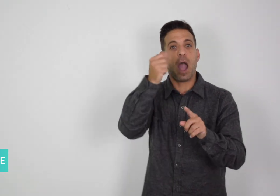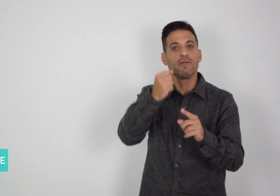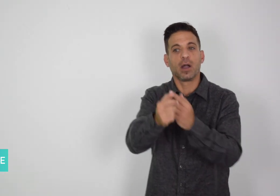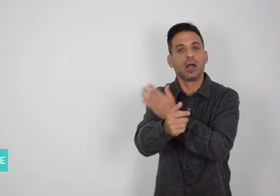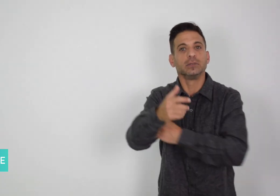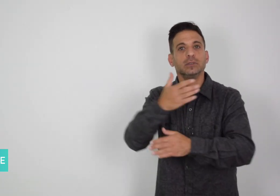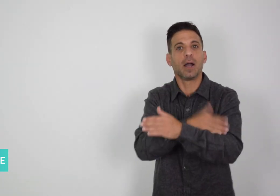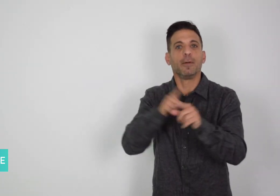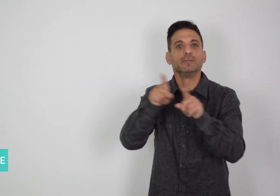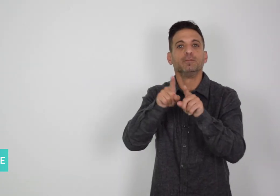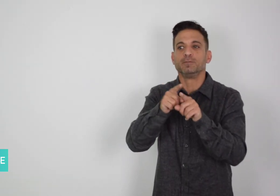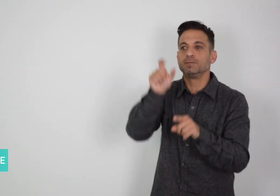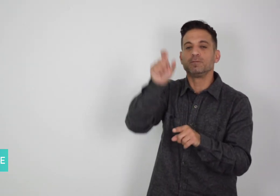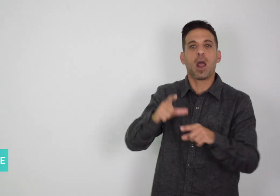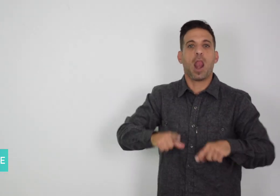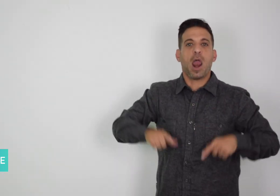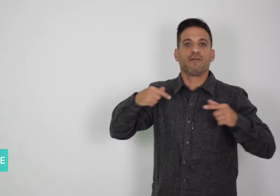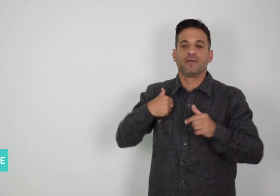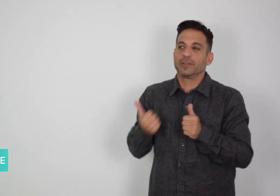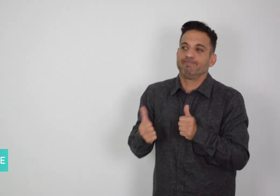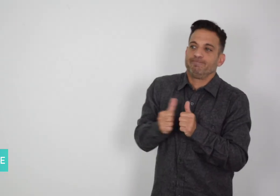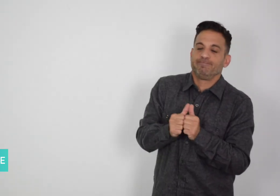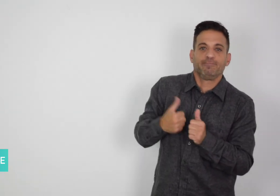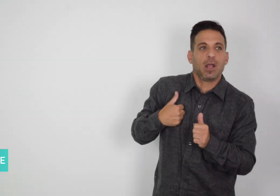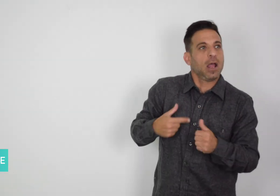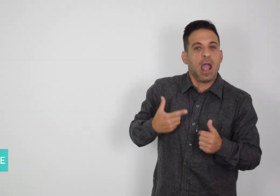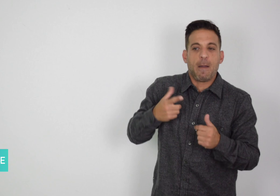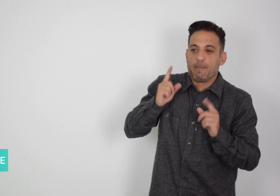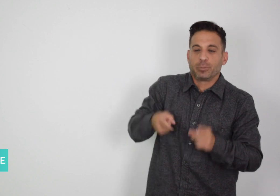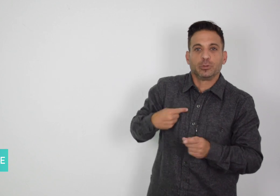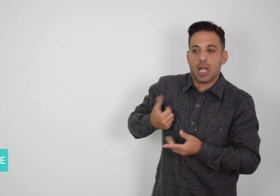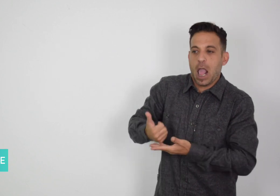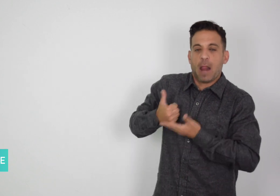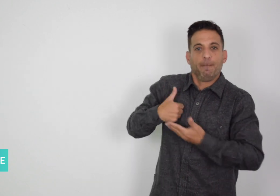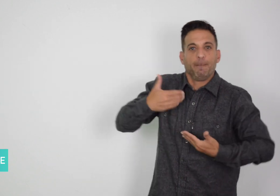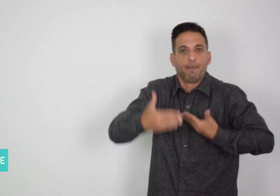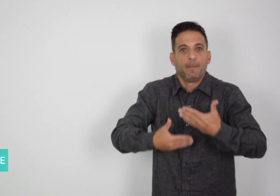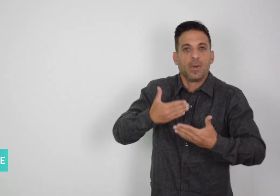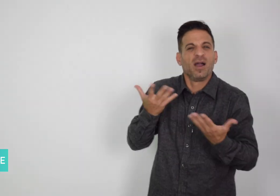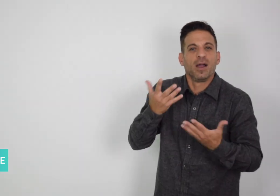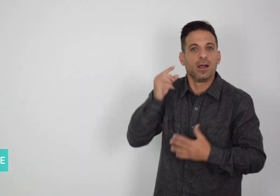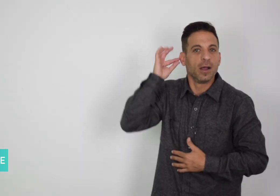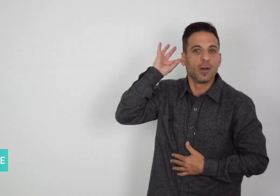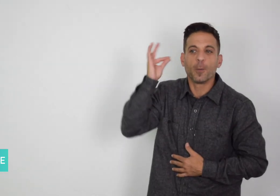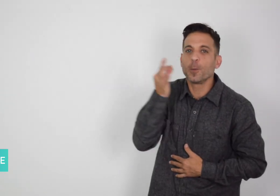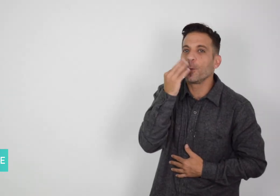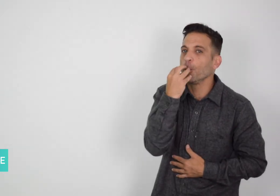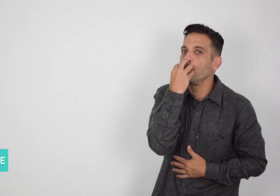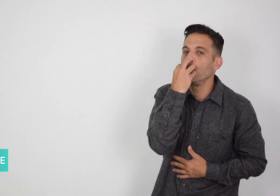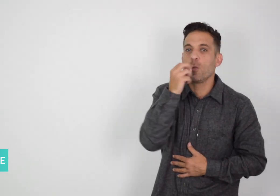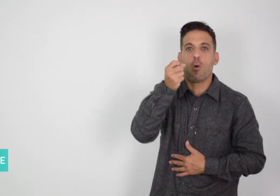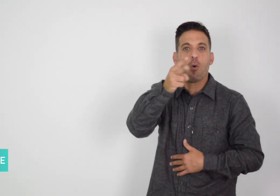other disability accommodations such as oxygen tubes